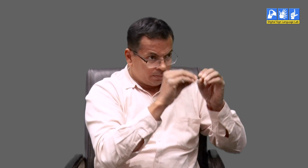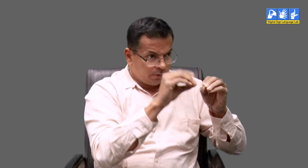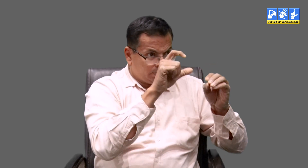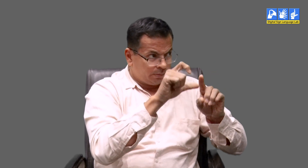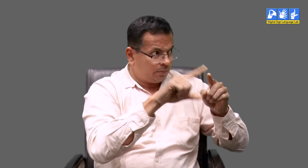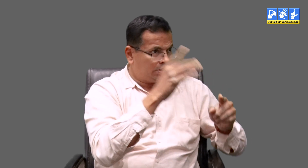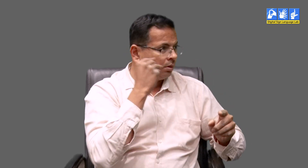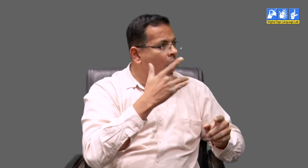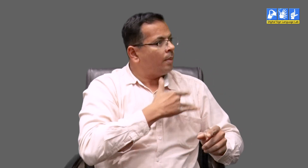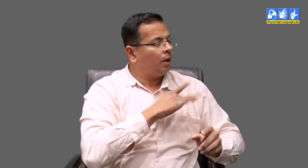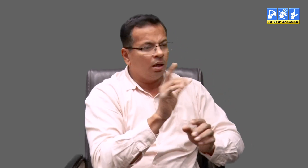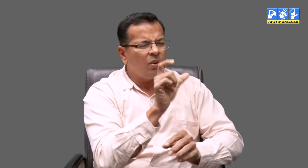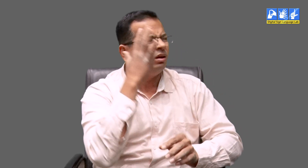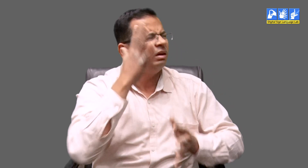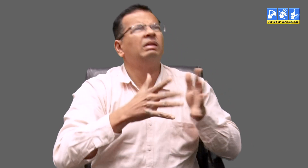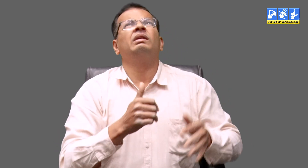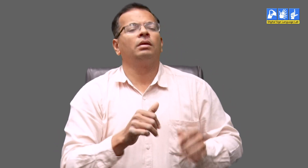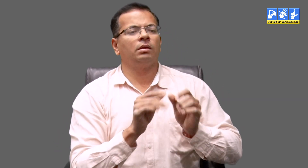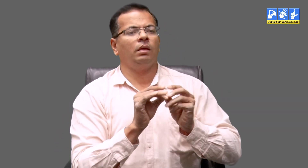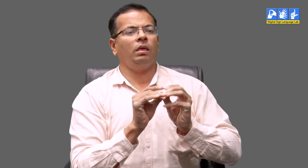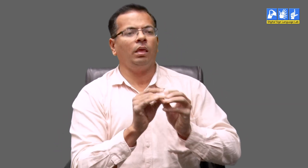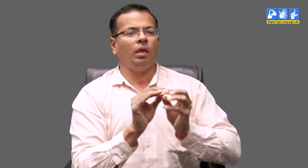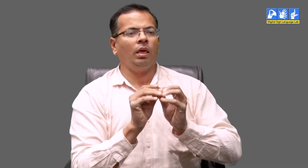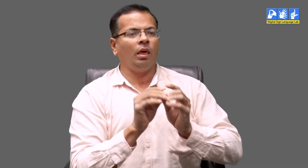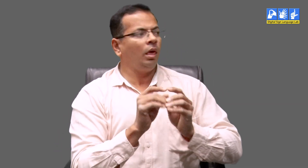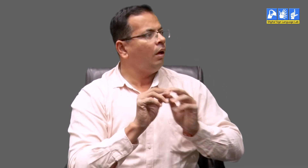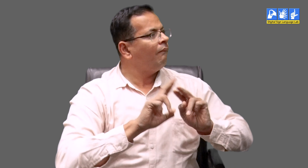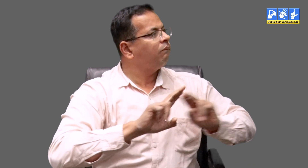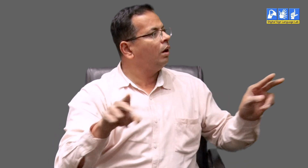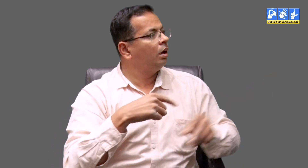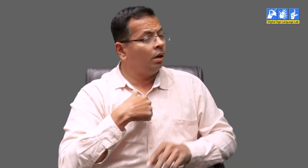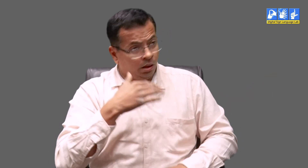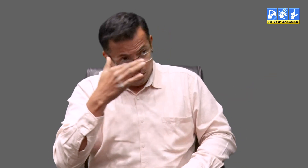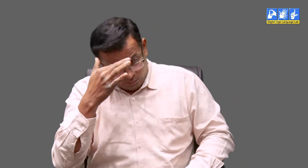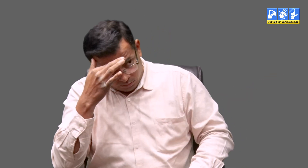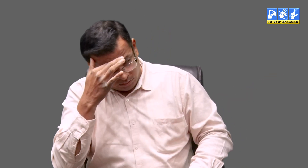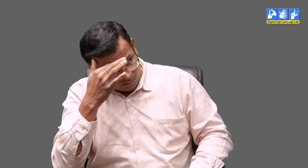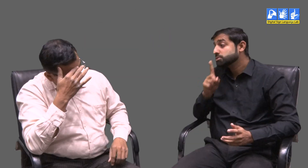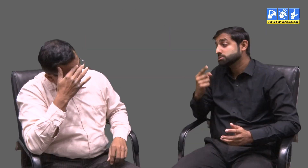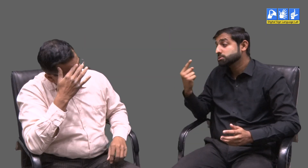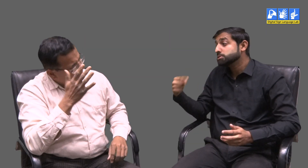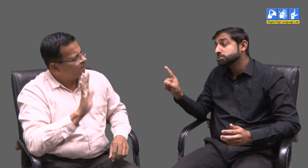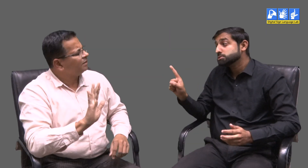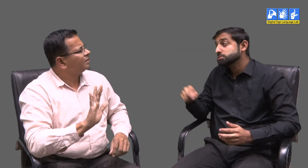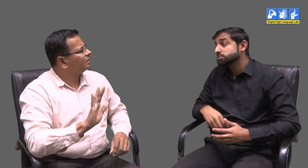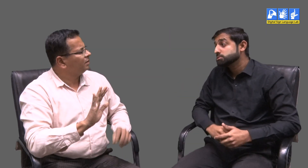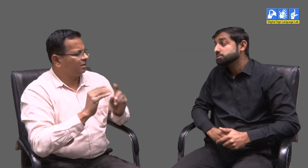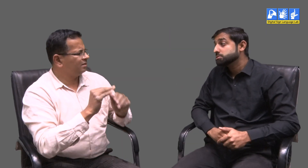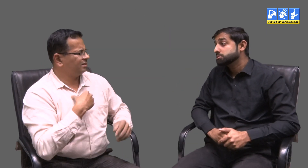If we do then they will always fingerspell with us and not try to learn the sign of the words. This is a problem.